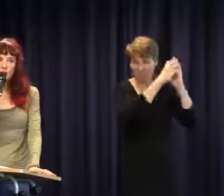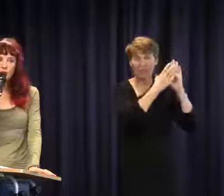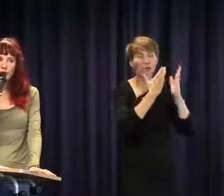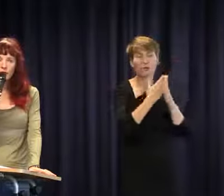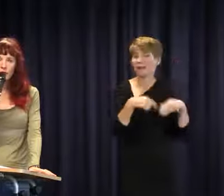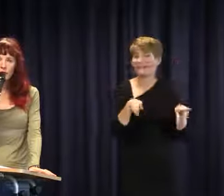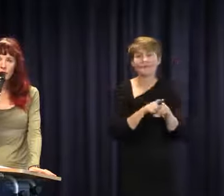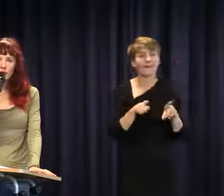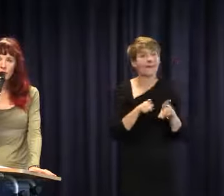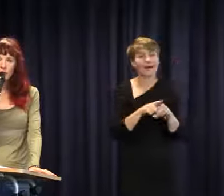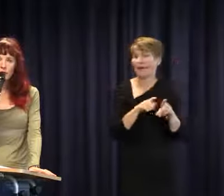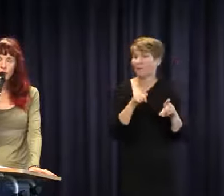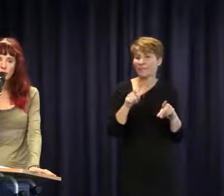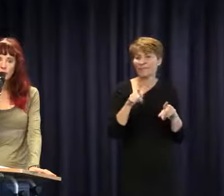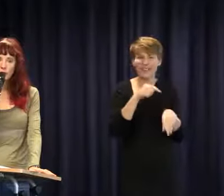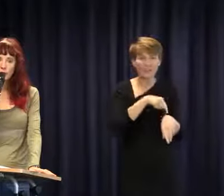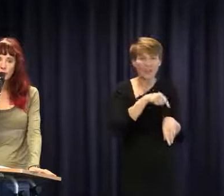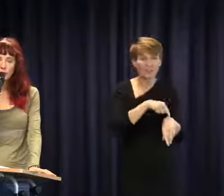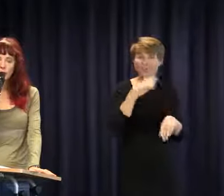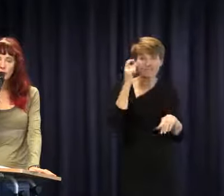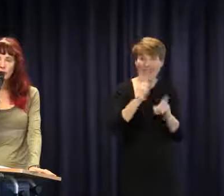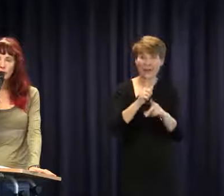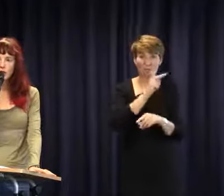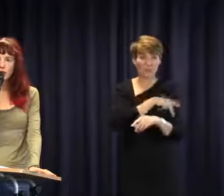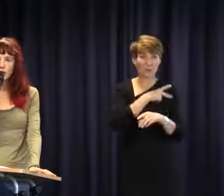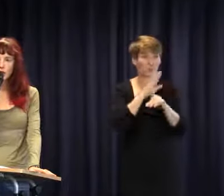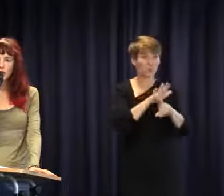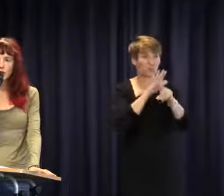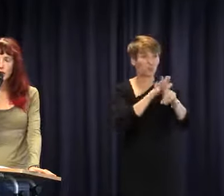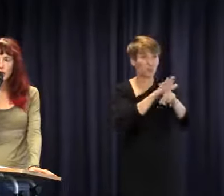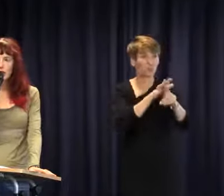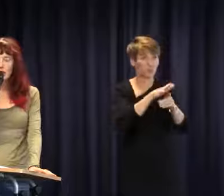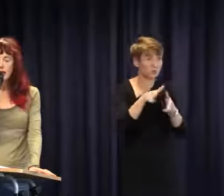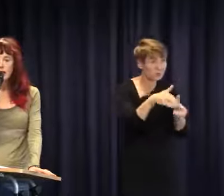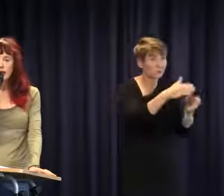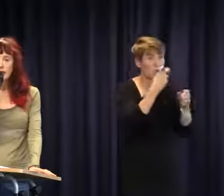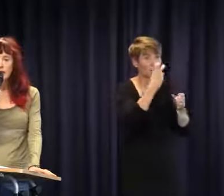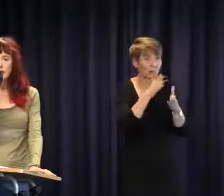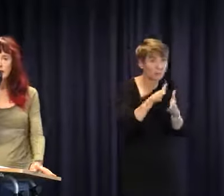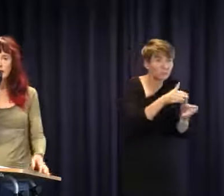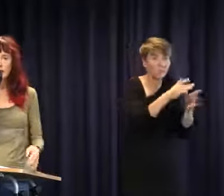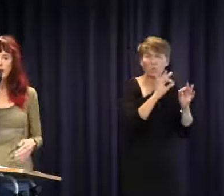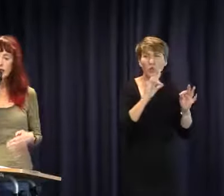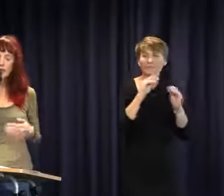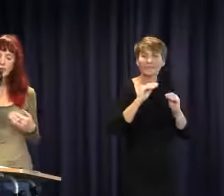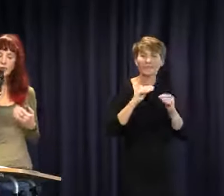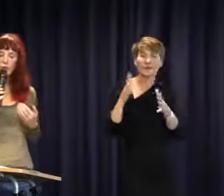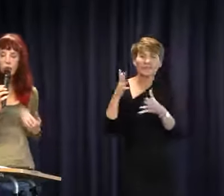convince parents that they should not teach their kids Auslan. I guess it is for that